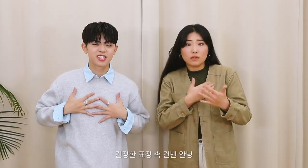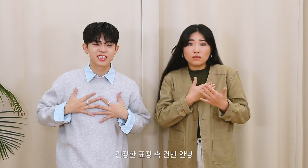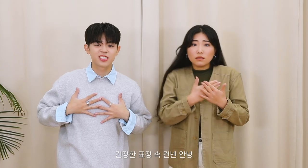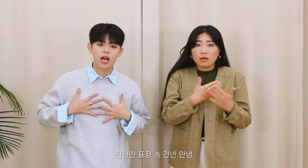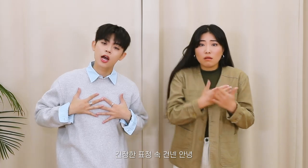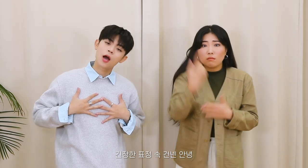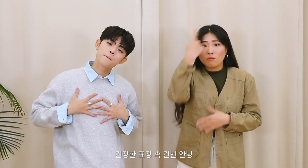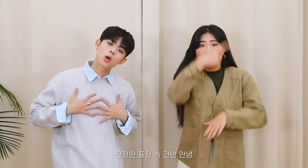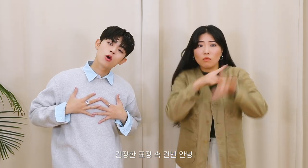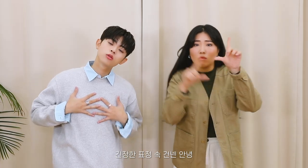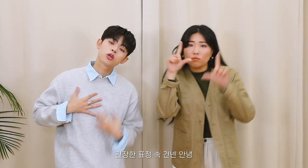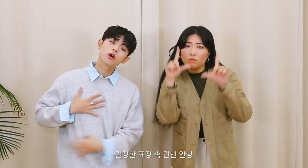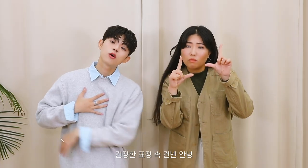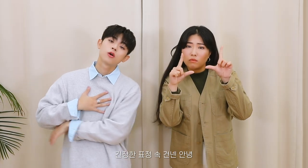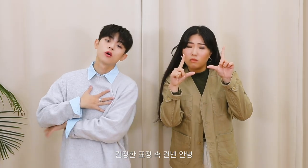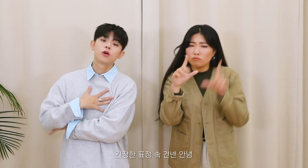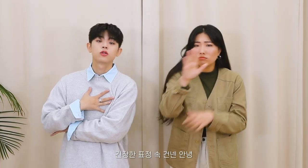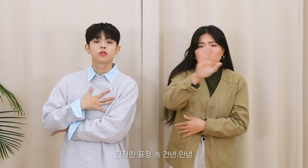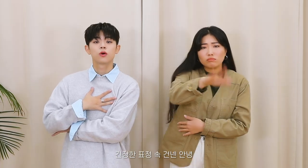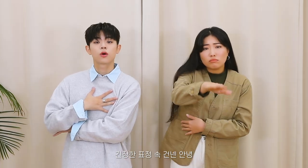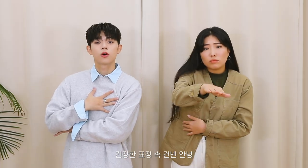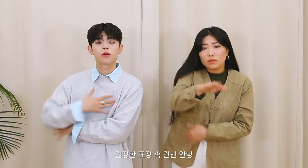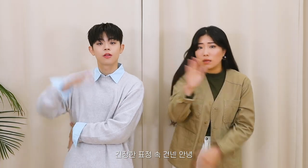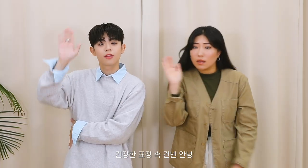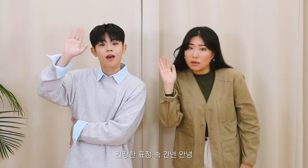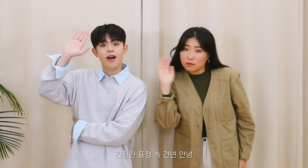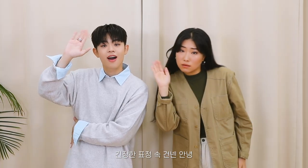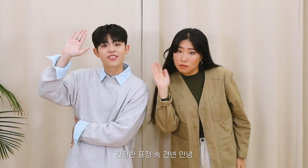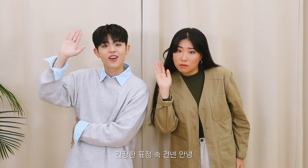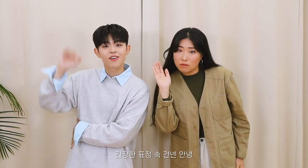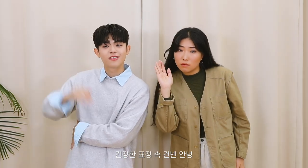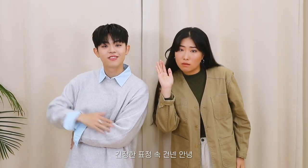In a tense look I said "Hello"